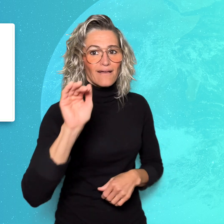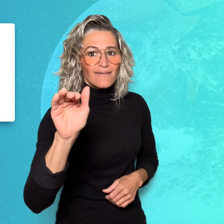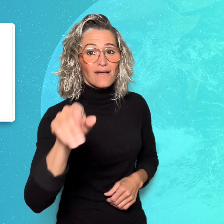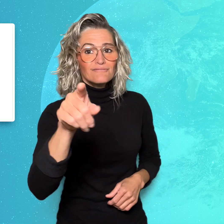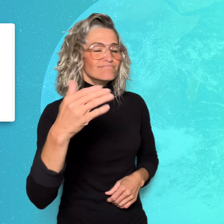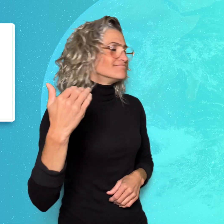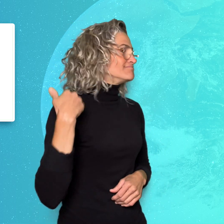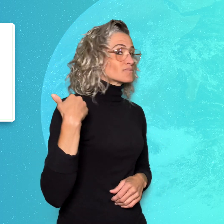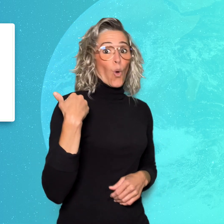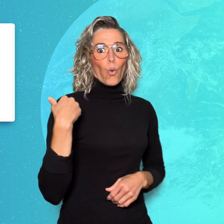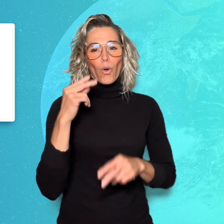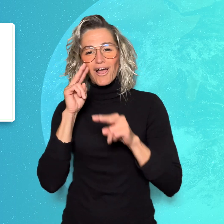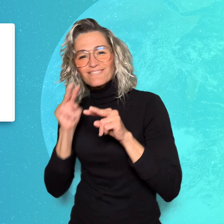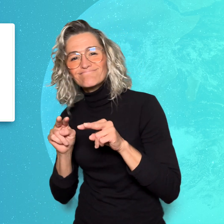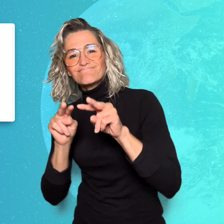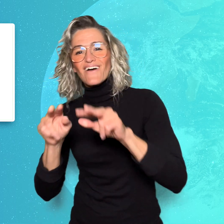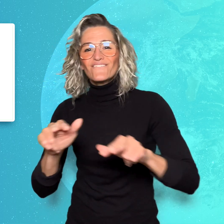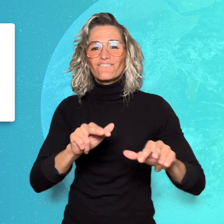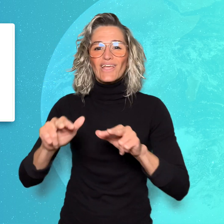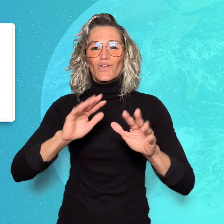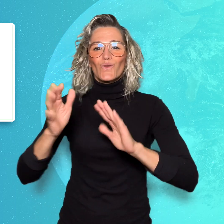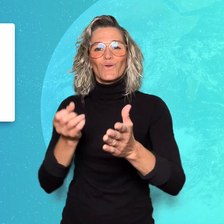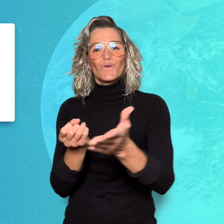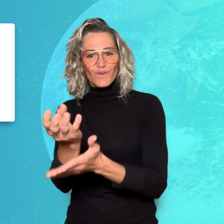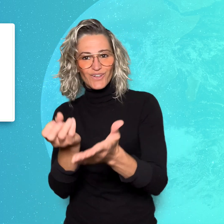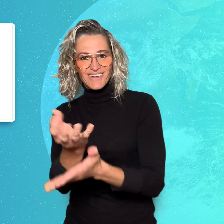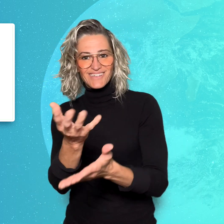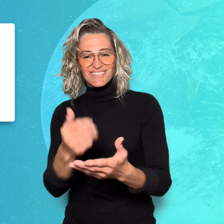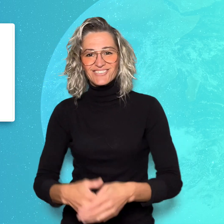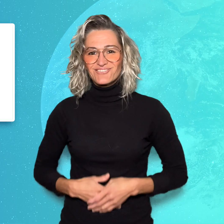so that you'll never miss a video!